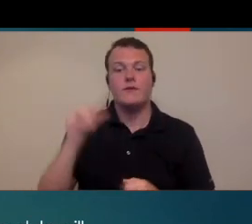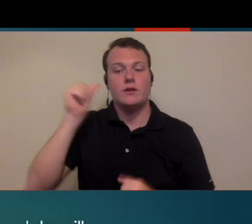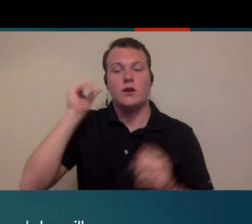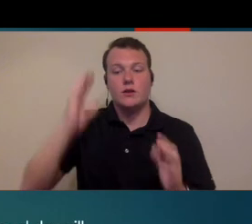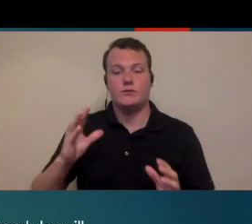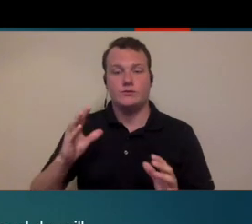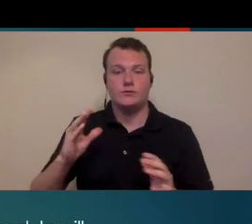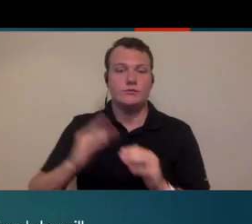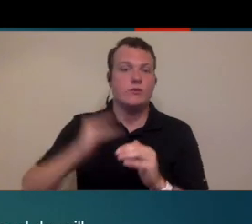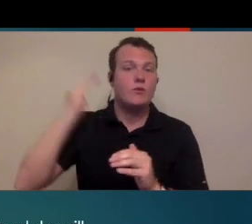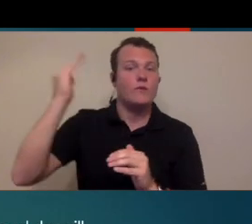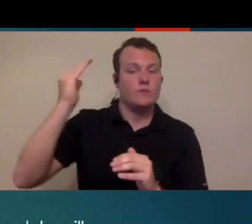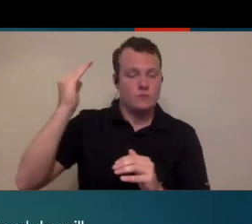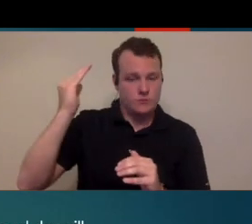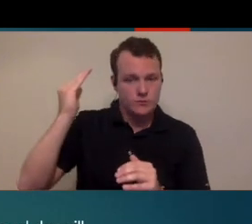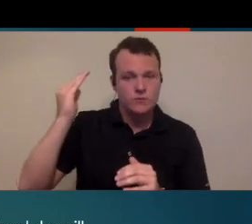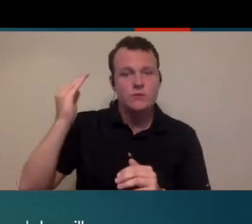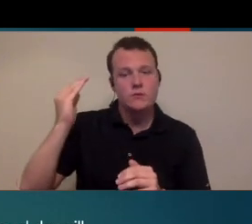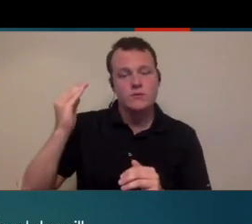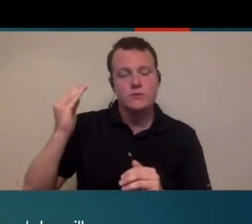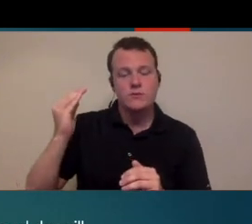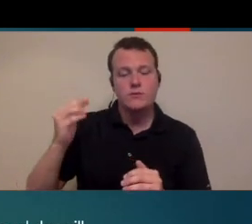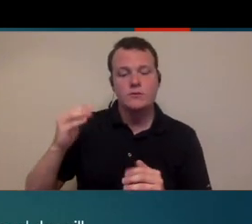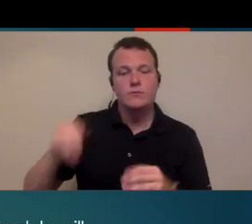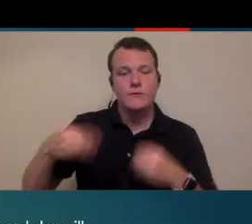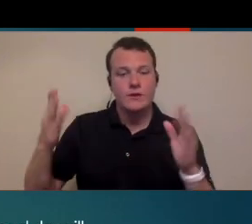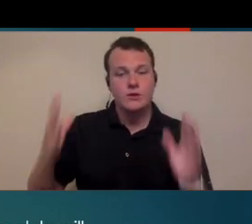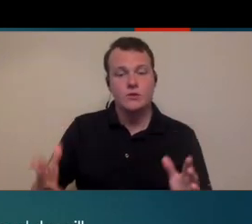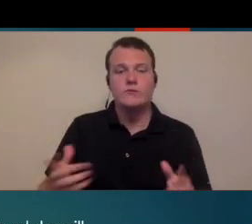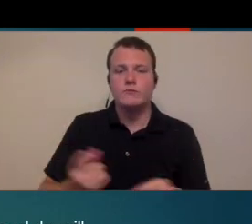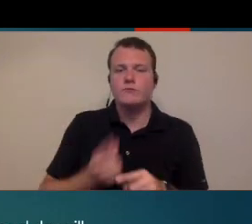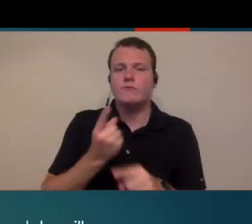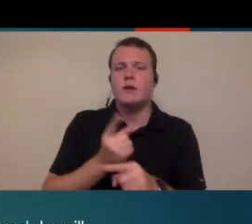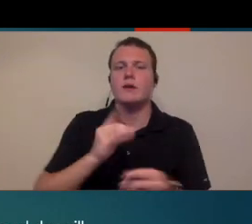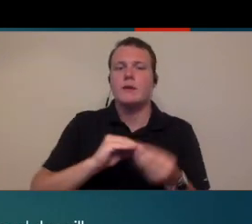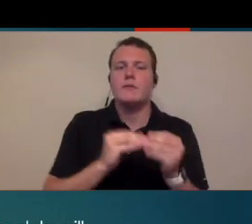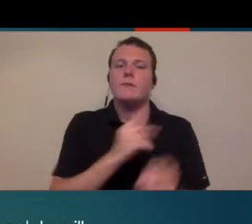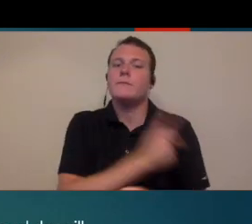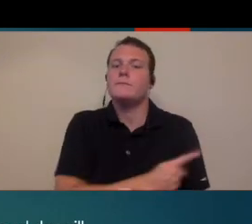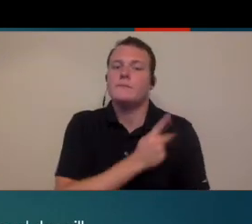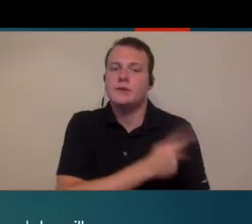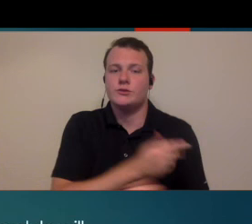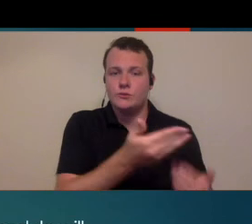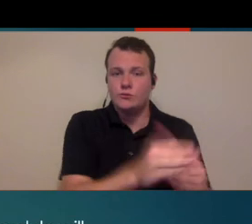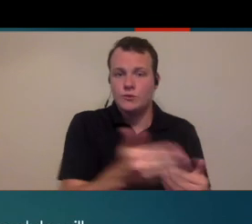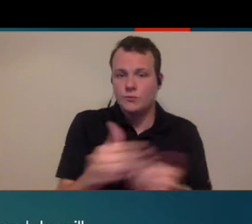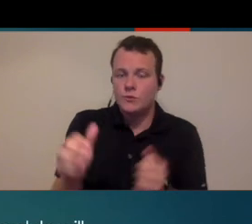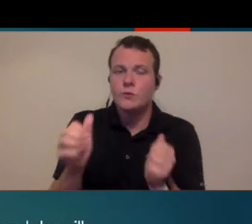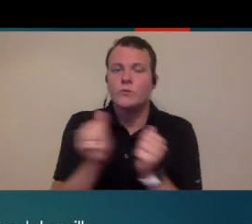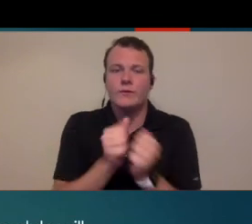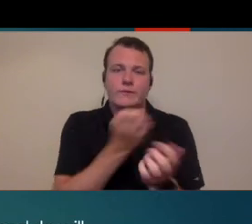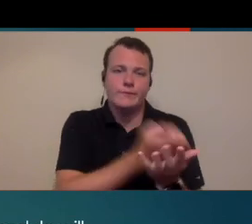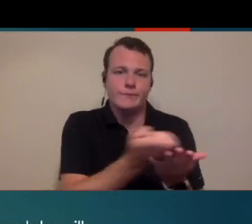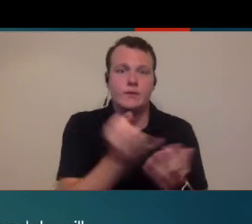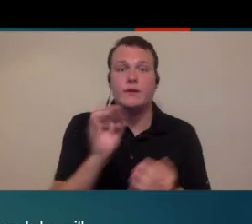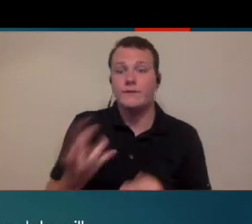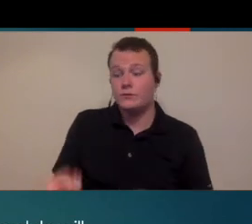audiologist or more than one provider in the same office, making sure you have the right number of patient rooms with the right amount of equipment. if you're- if